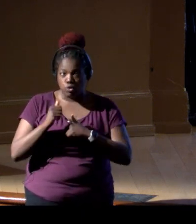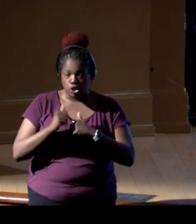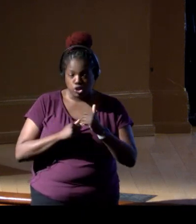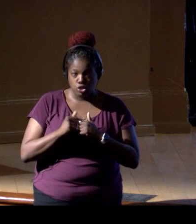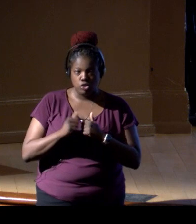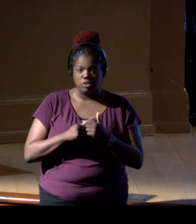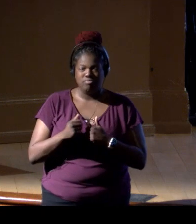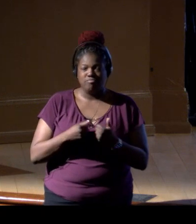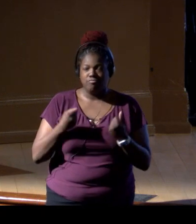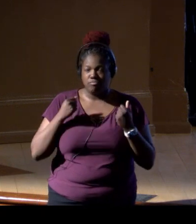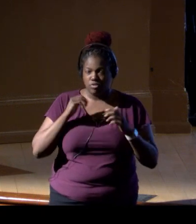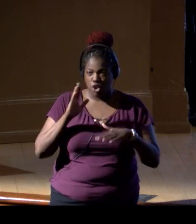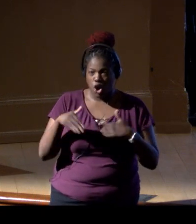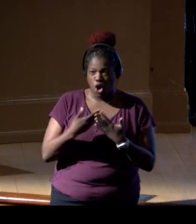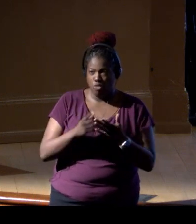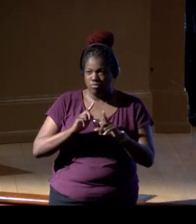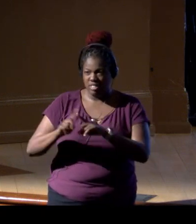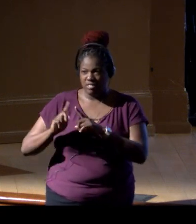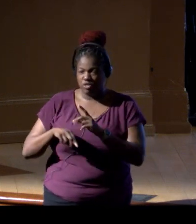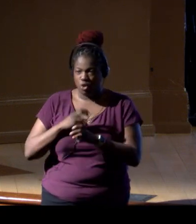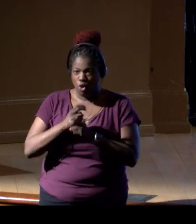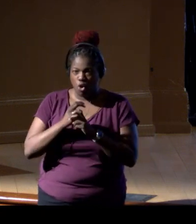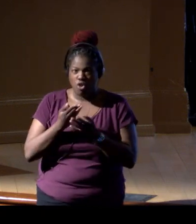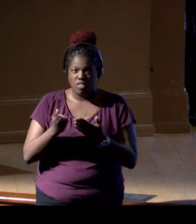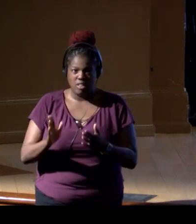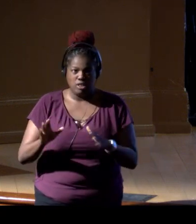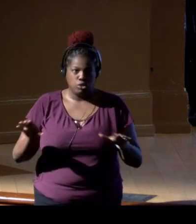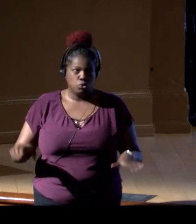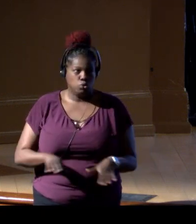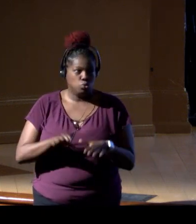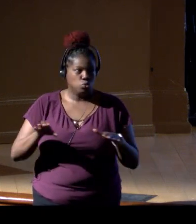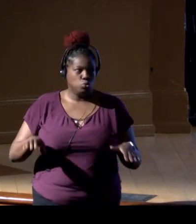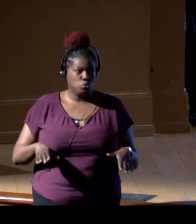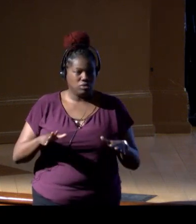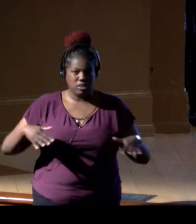So those are all difficult and challenging things to do in the open ocean.